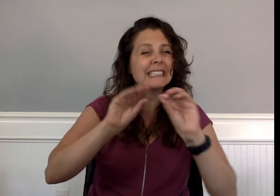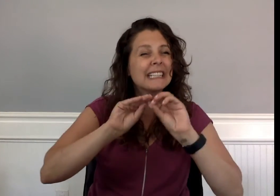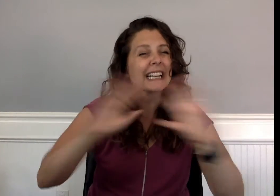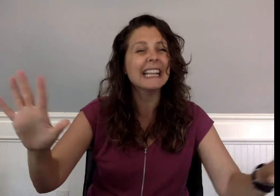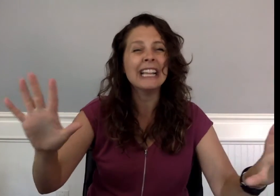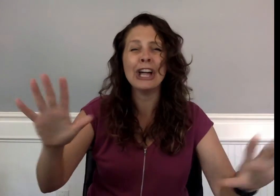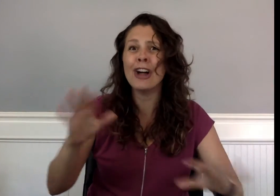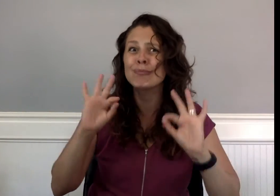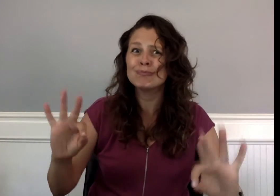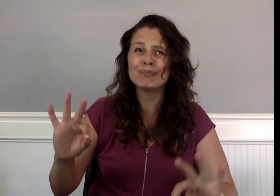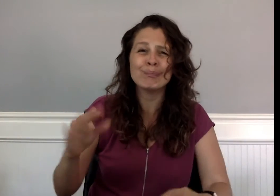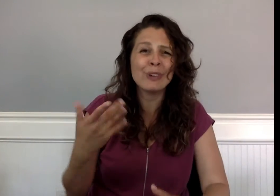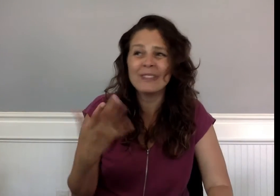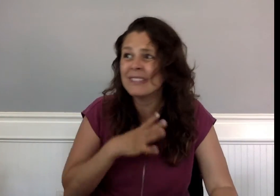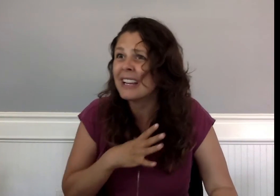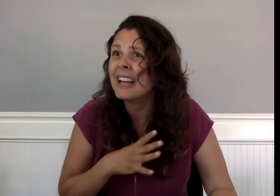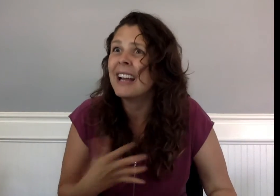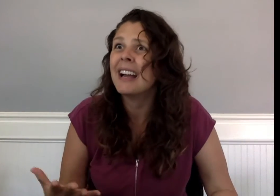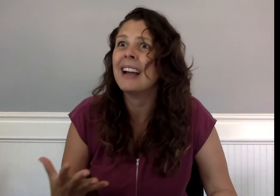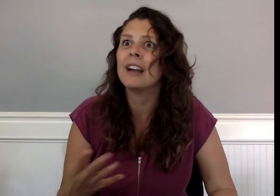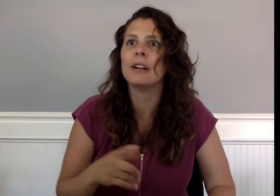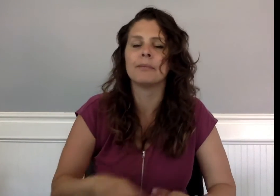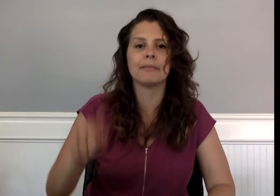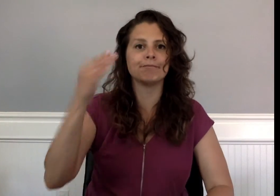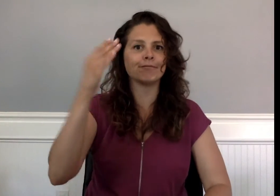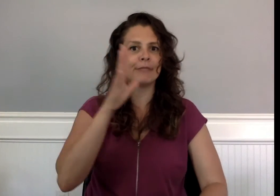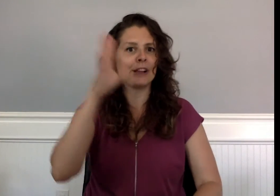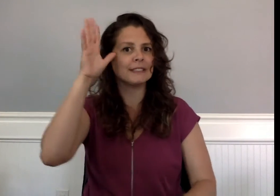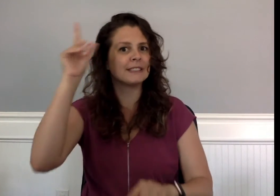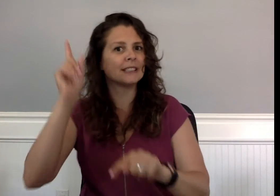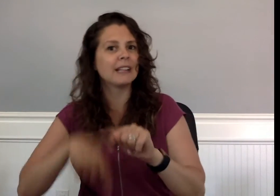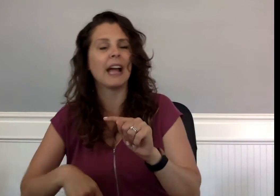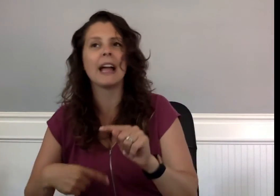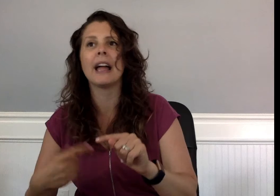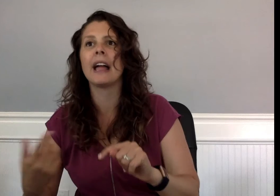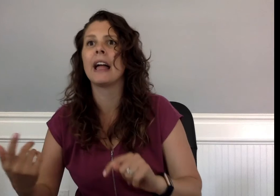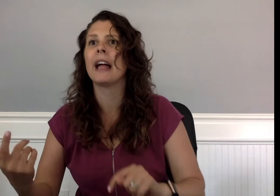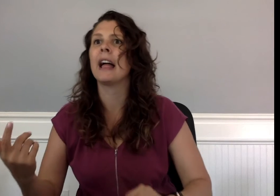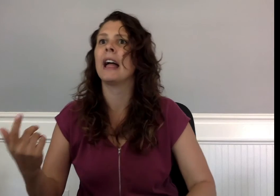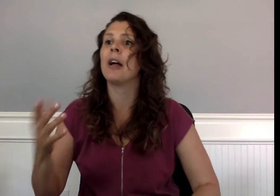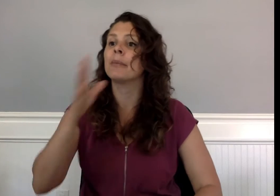they could not hear him.